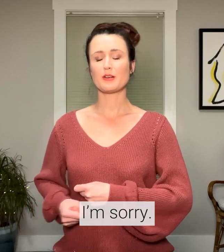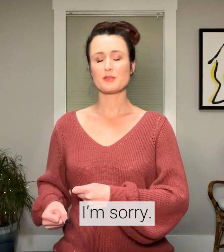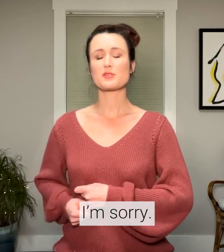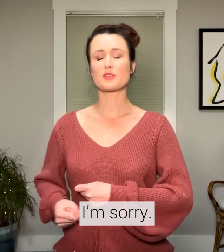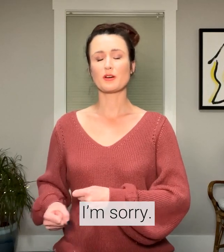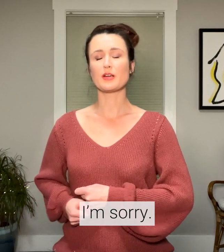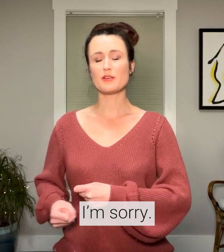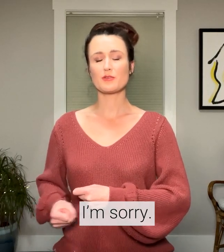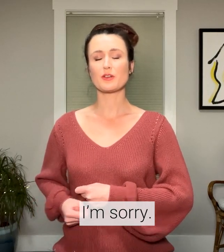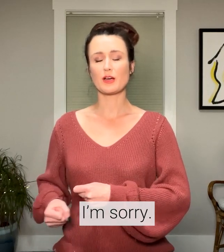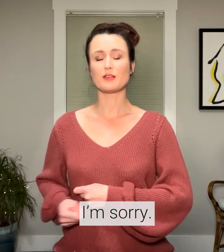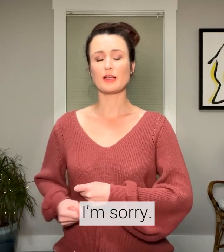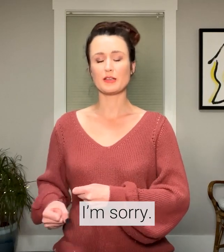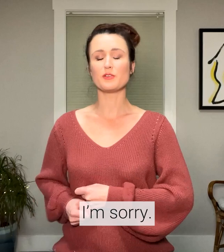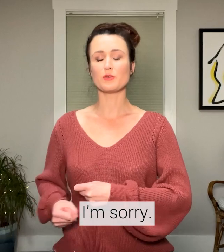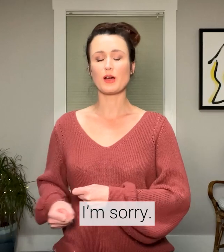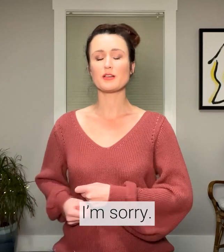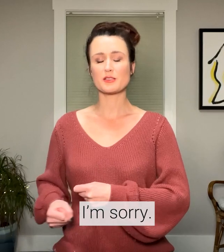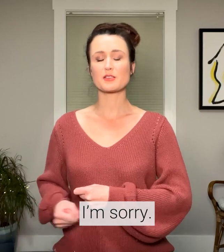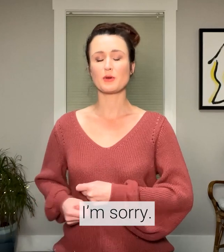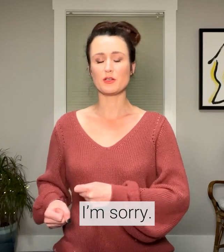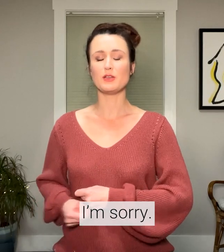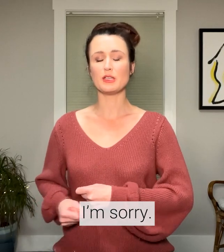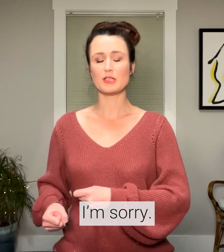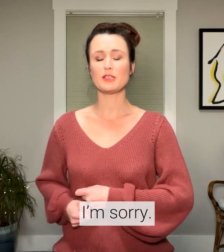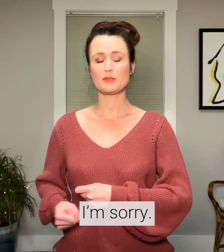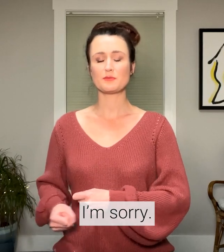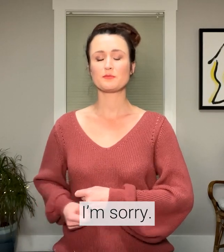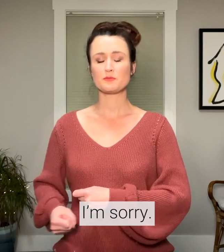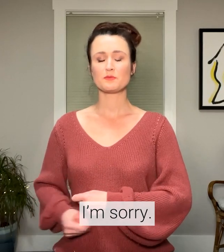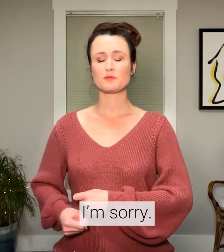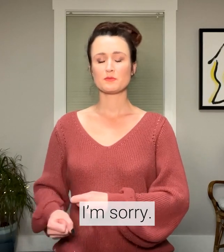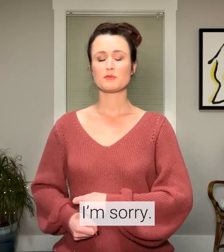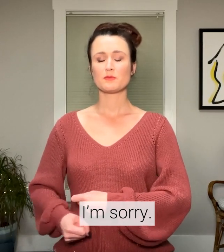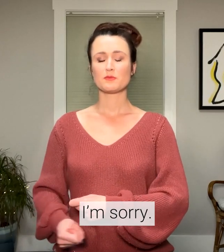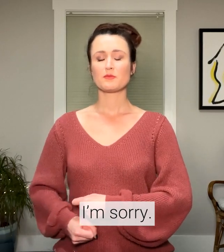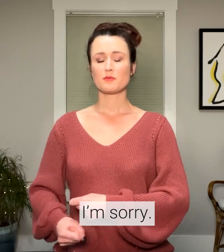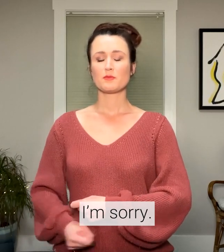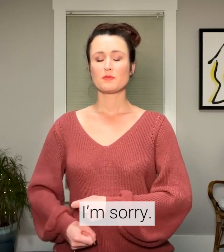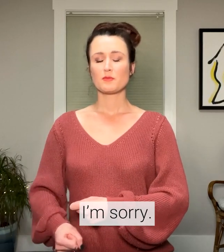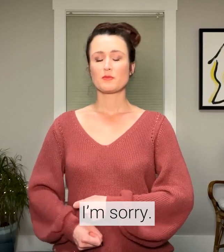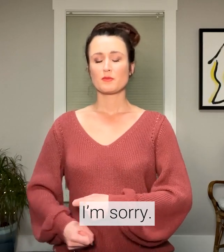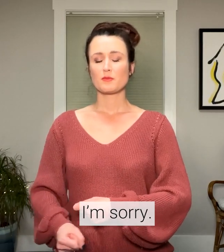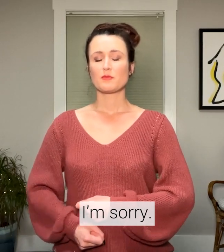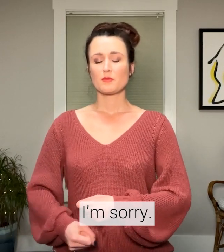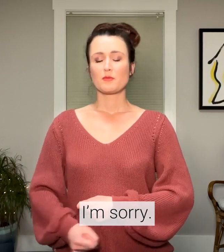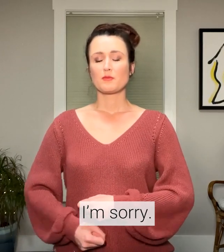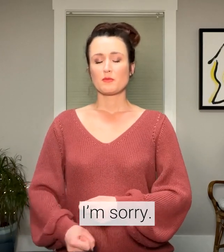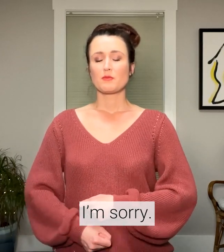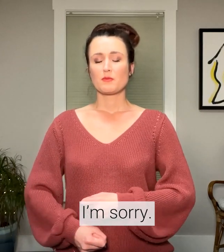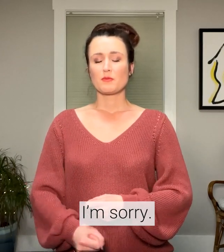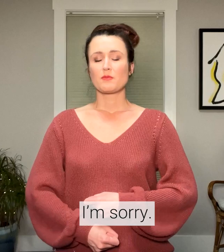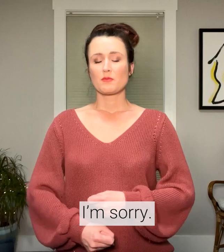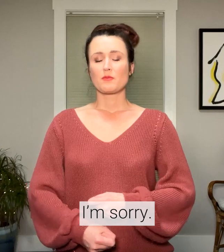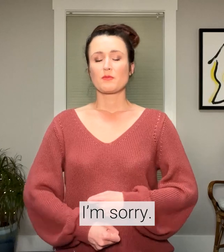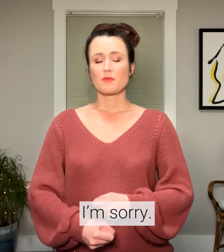I'm sorry for not letting you rest when you need it.